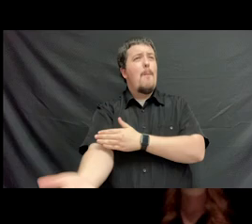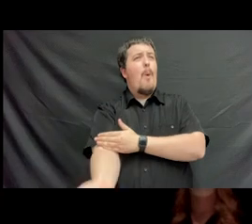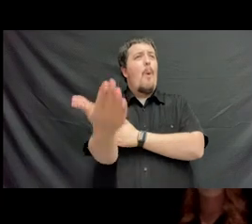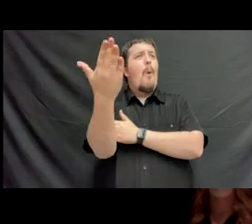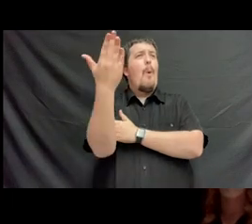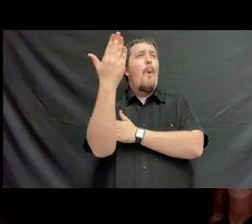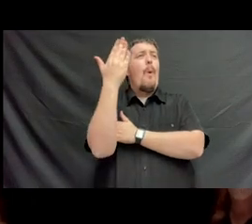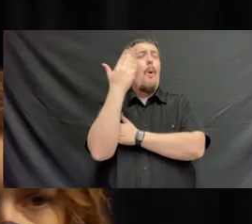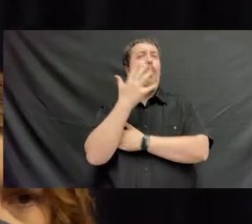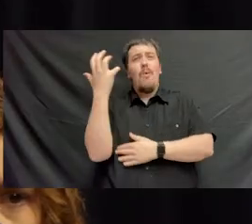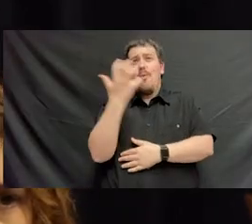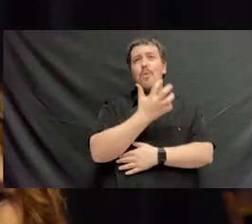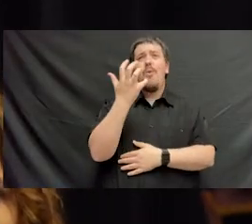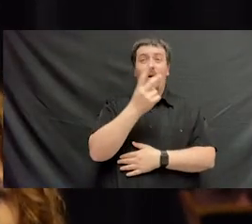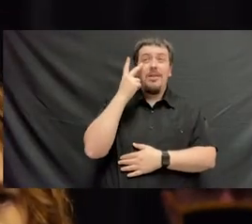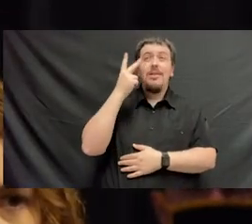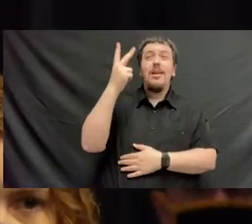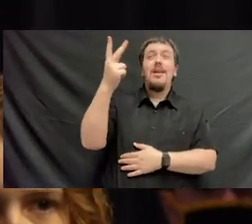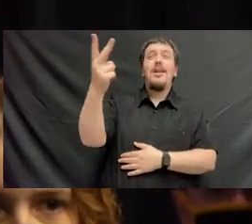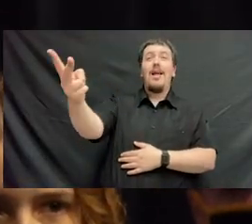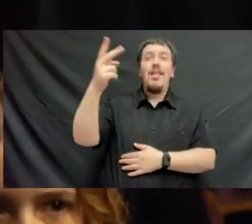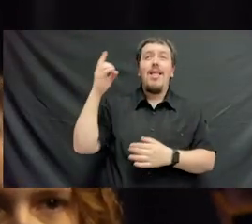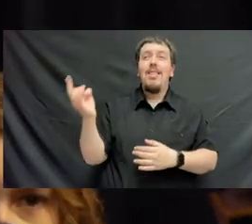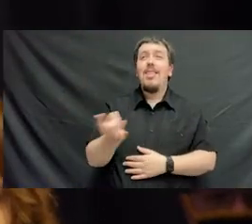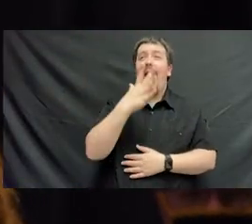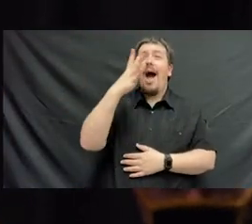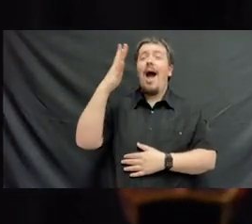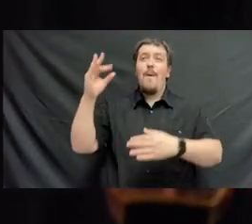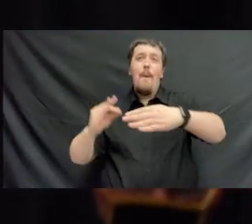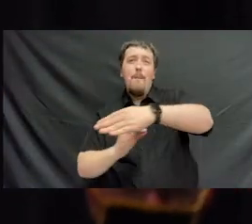I can see the light of a clear blue morning